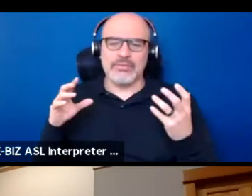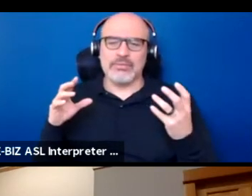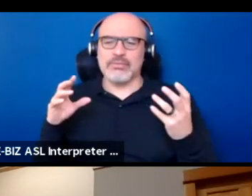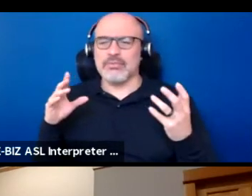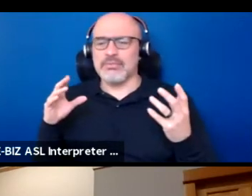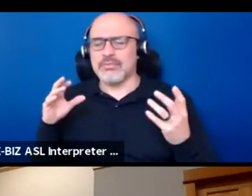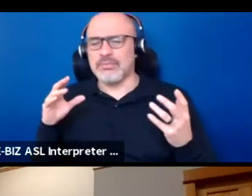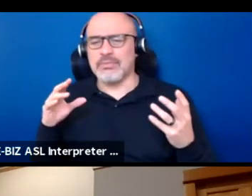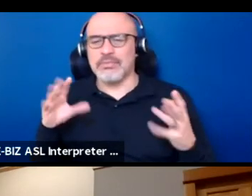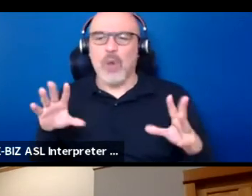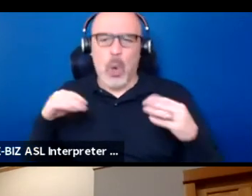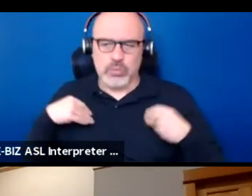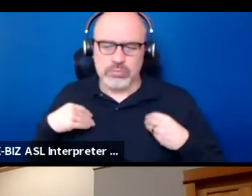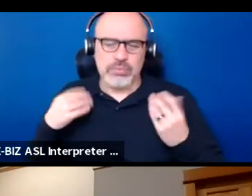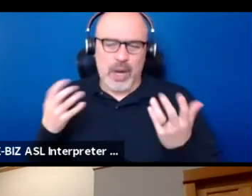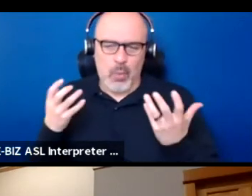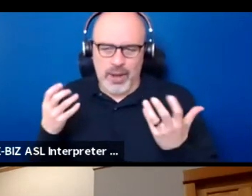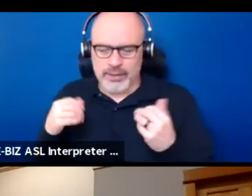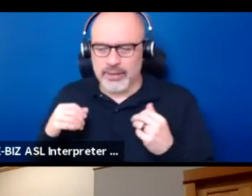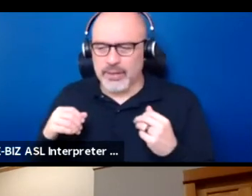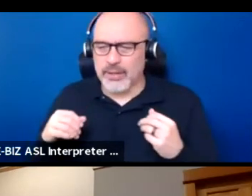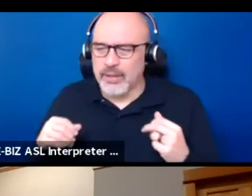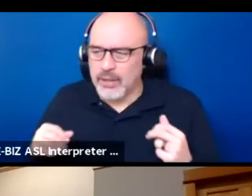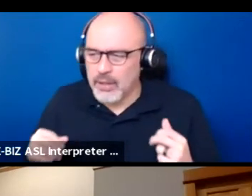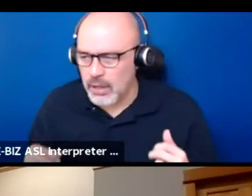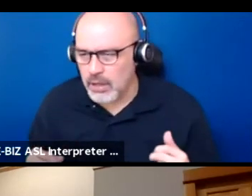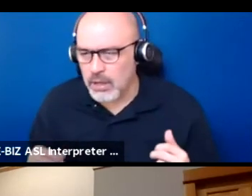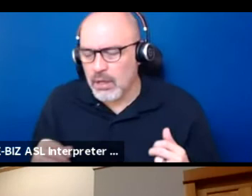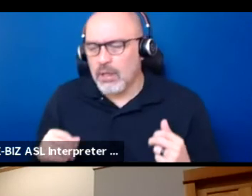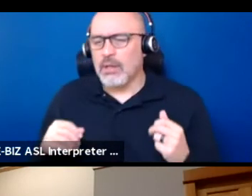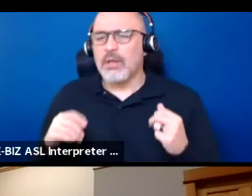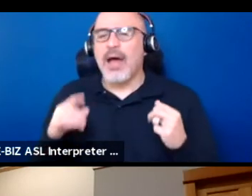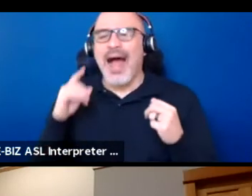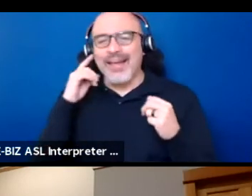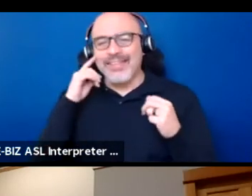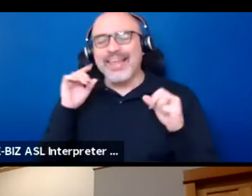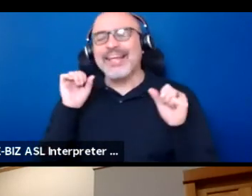So I think just the ability to create things